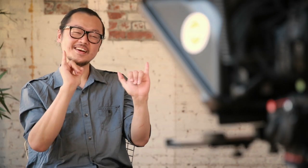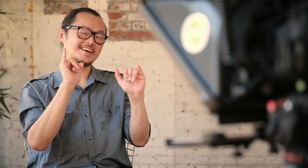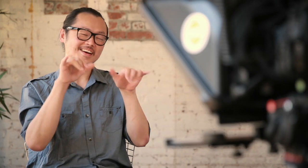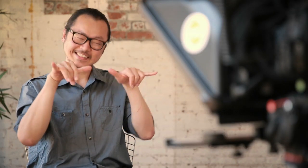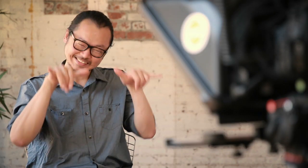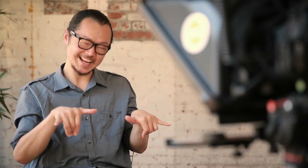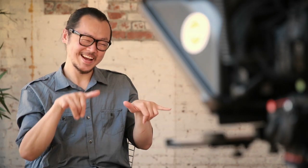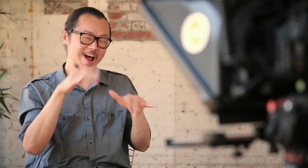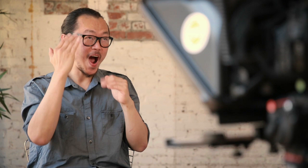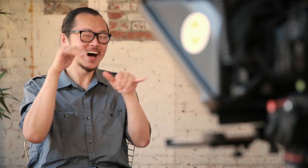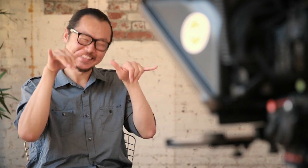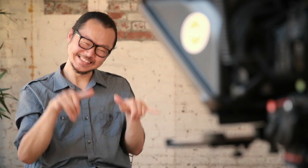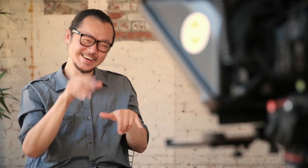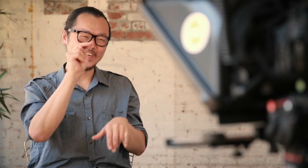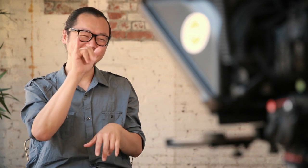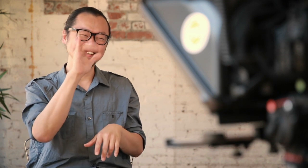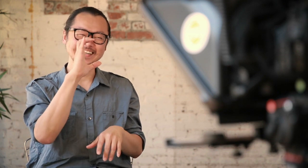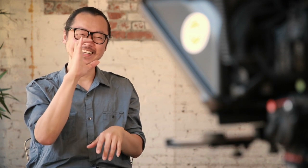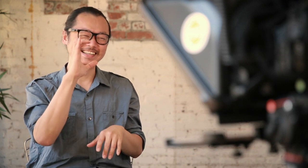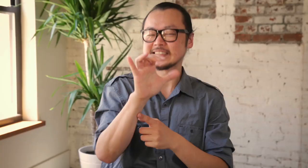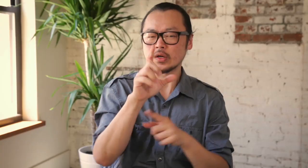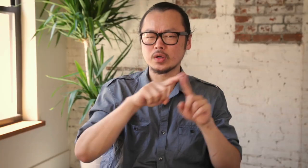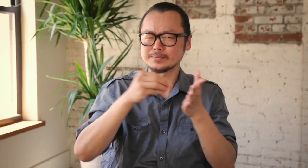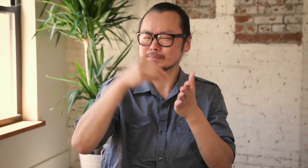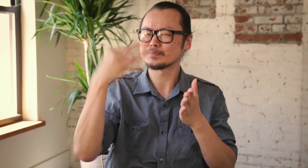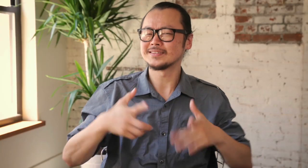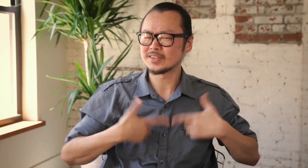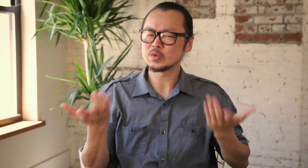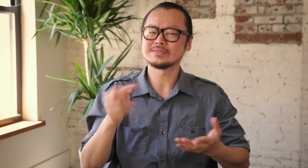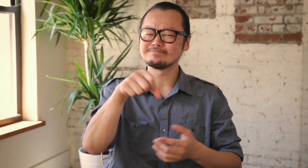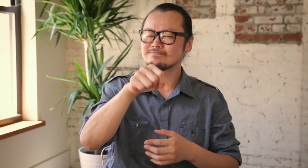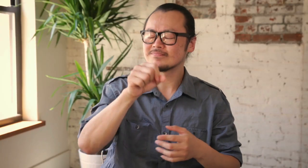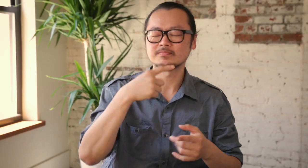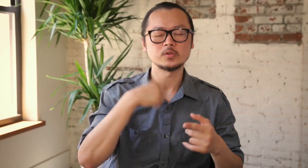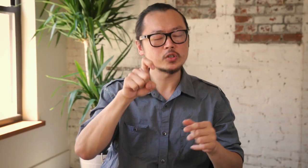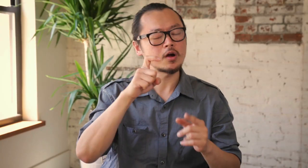I hope to be able to stay in New York City. It's expensive to live here.